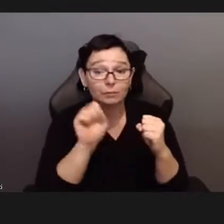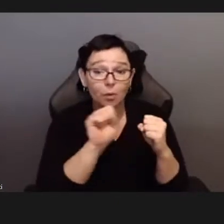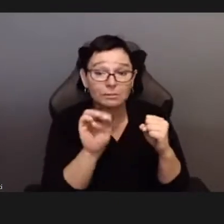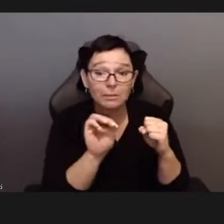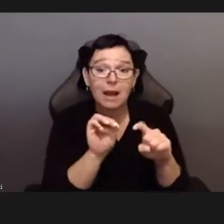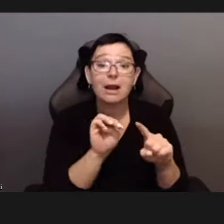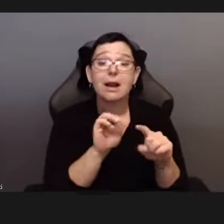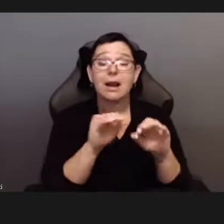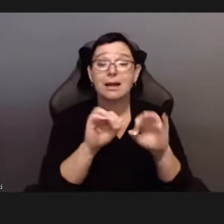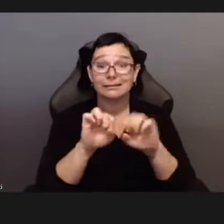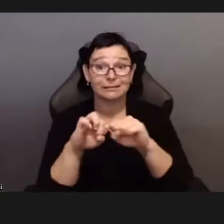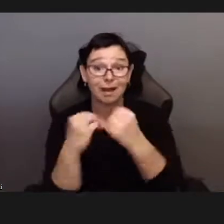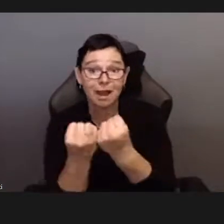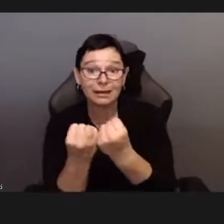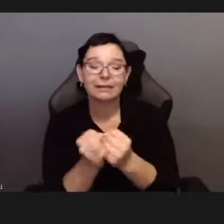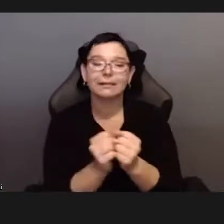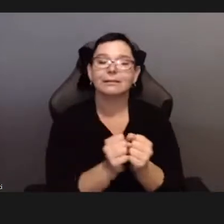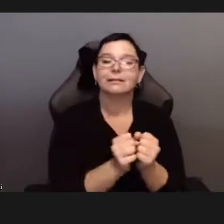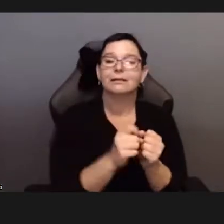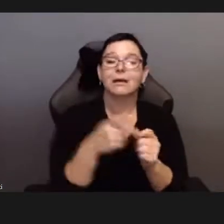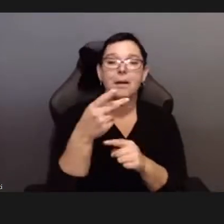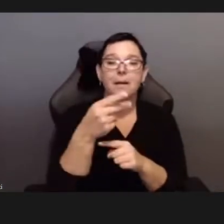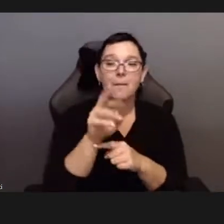She serves on the editorial boards of New Media and Society,